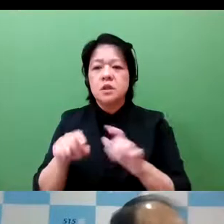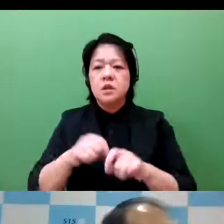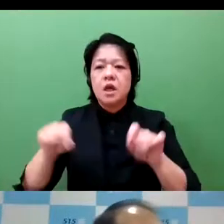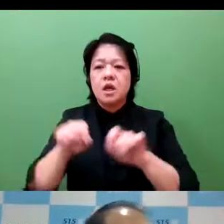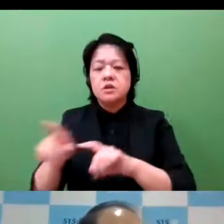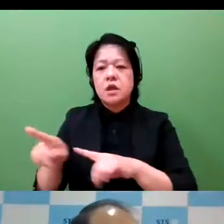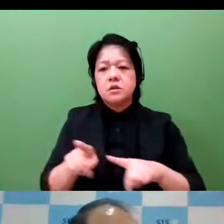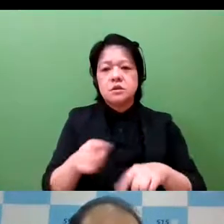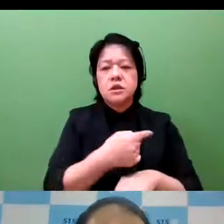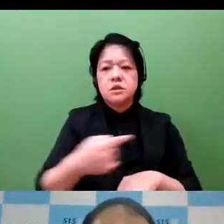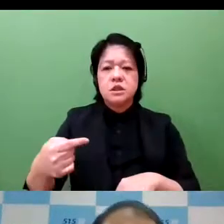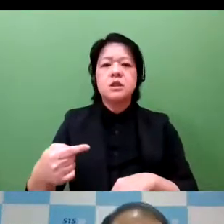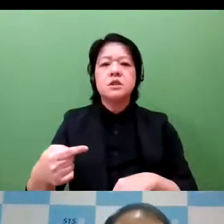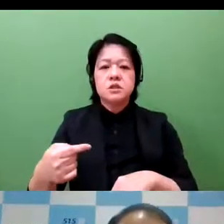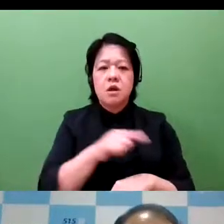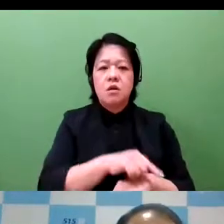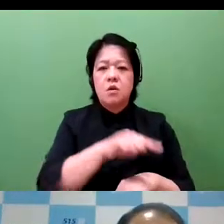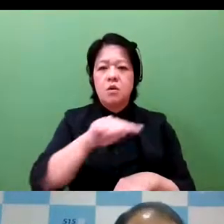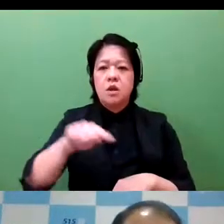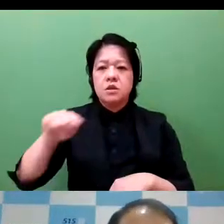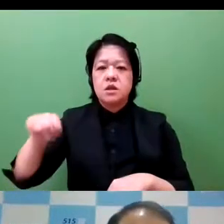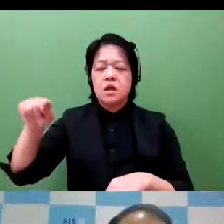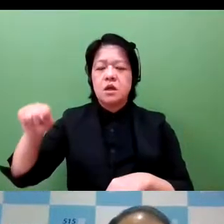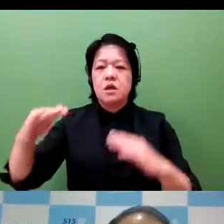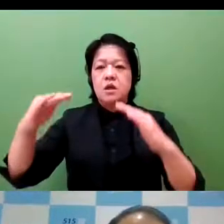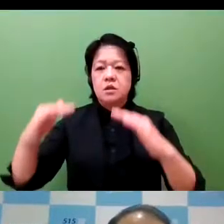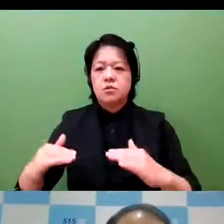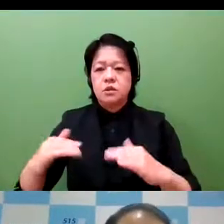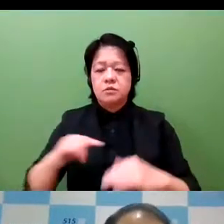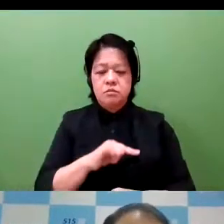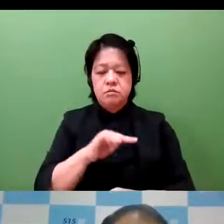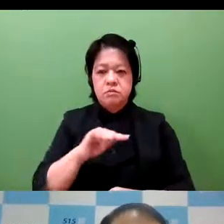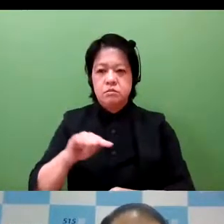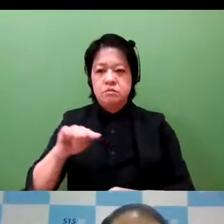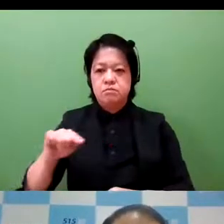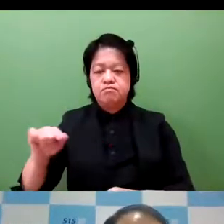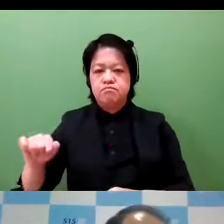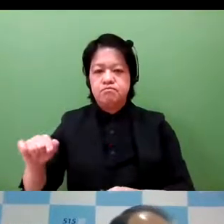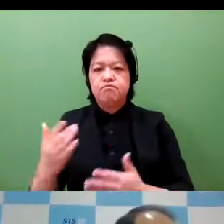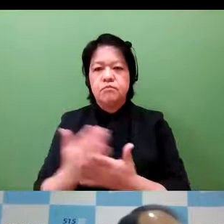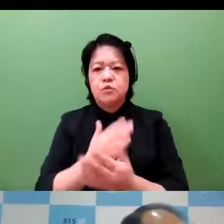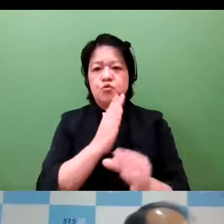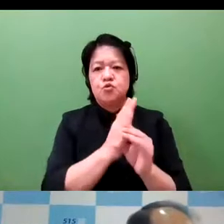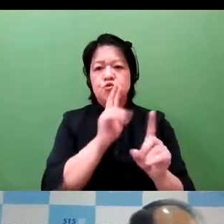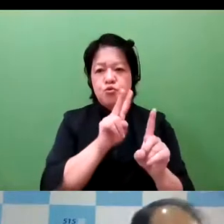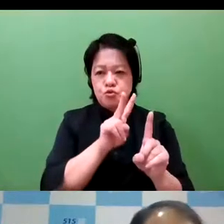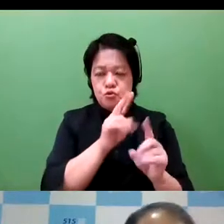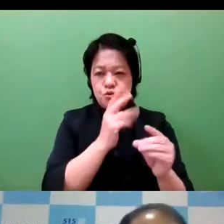the question is whether it can be passed through onto the selling price.